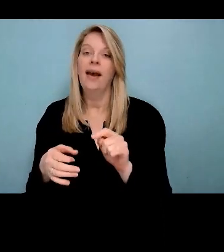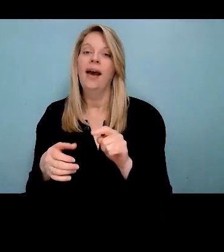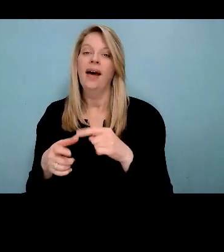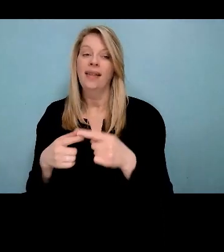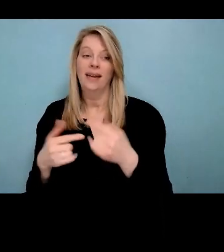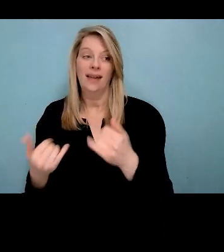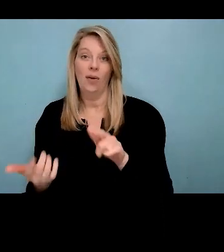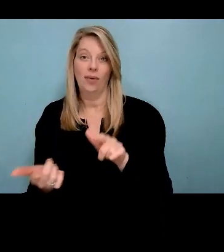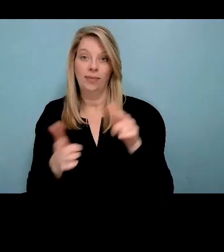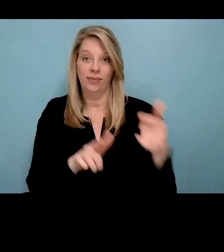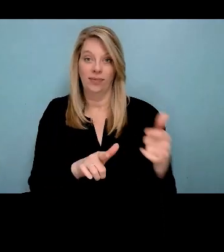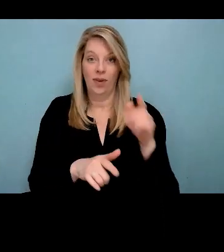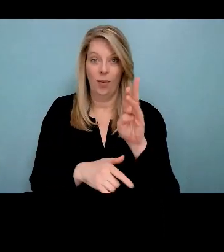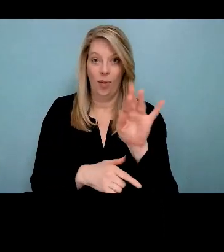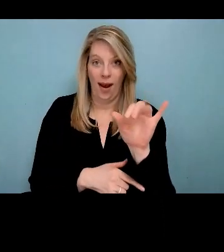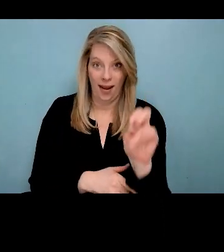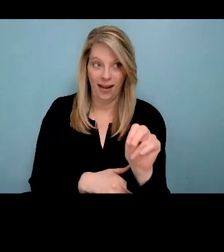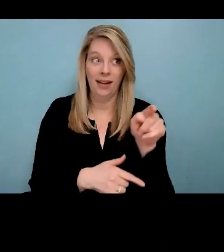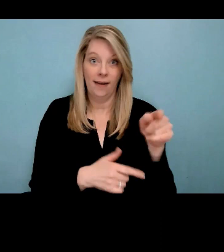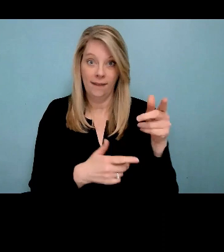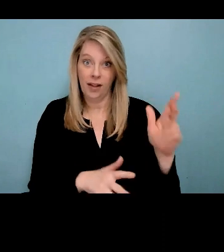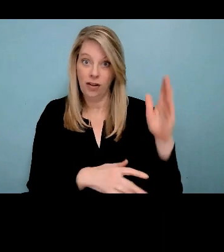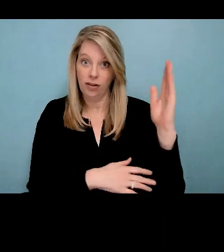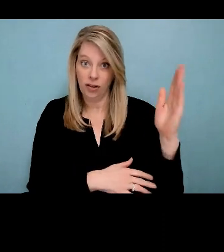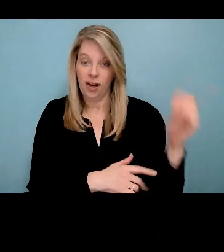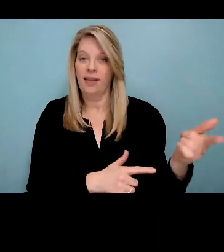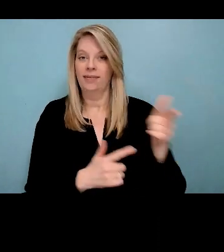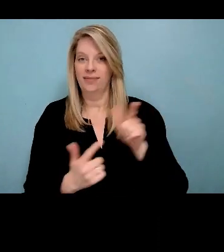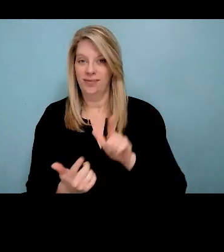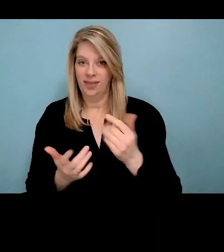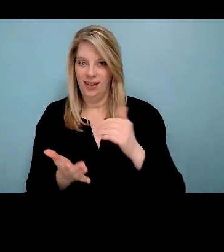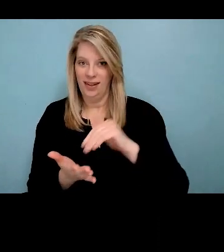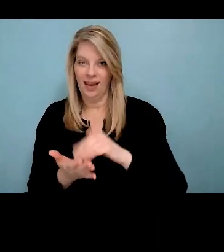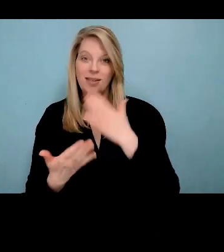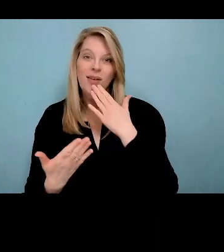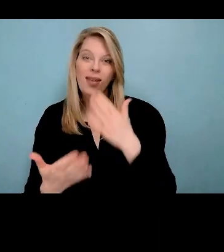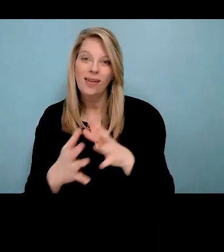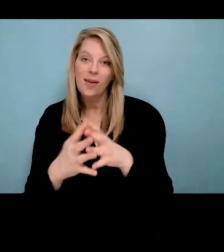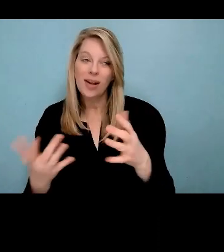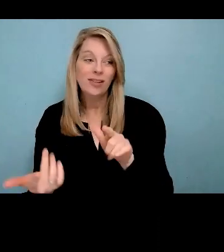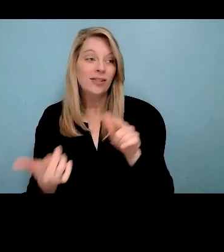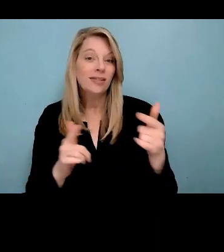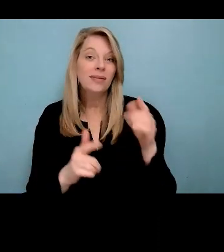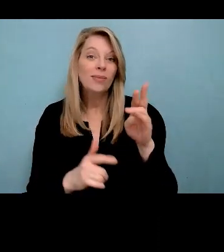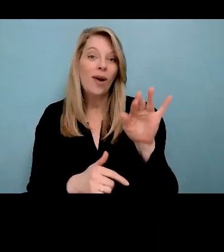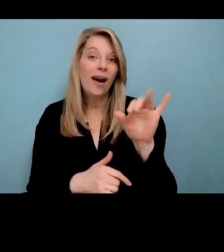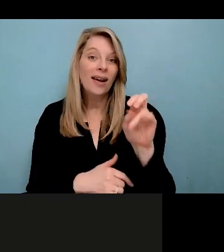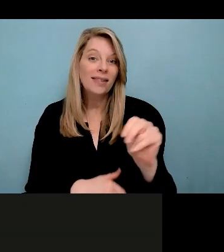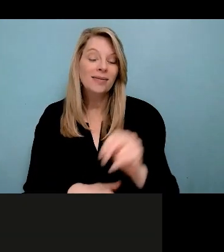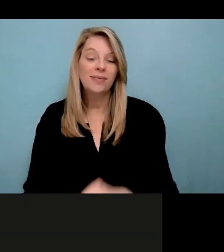And so let's see here. So, again, I really quickly will just do a bit of my own land